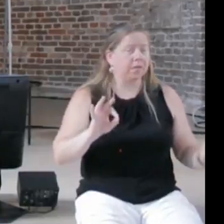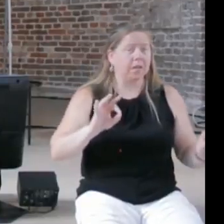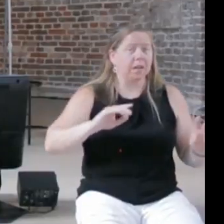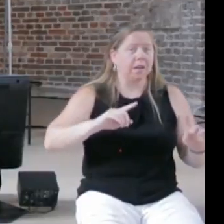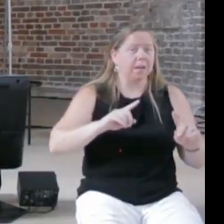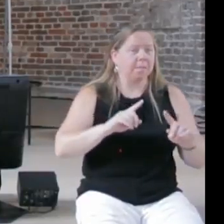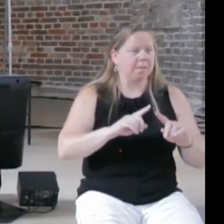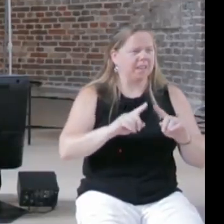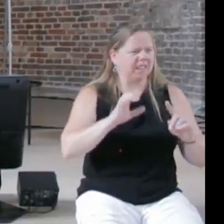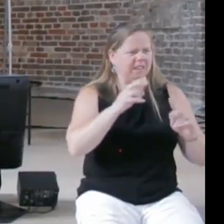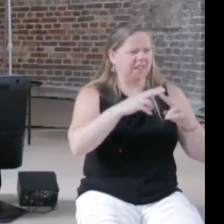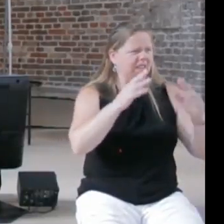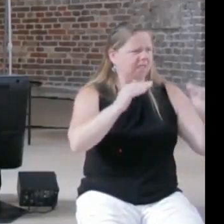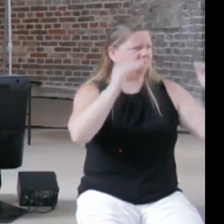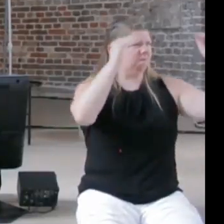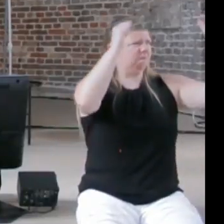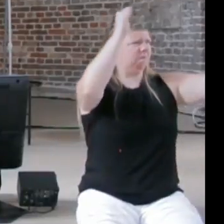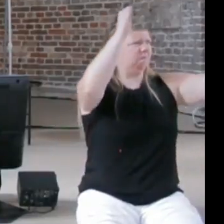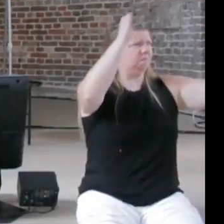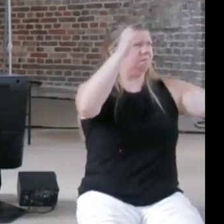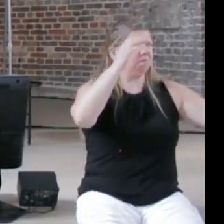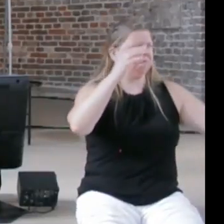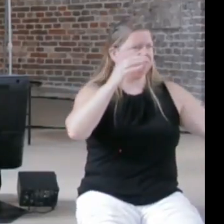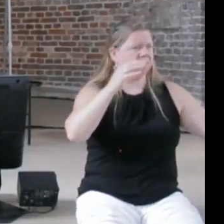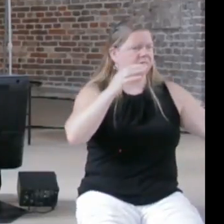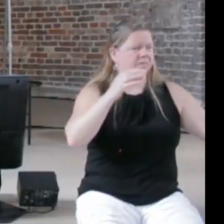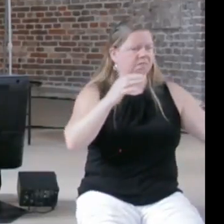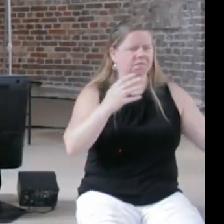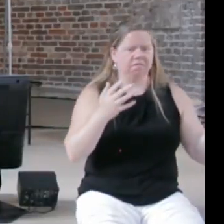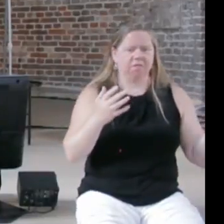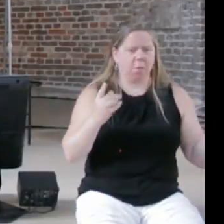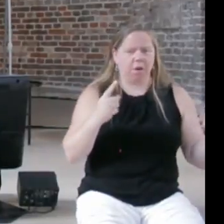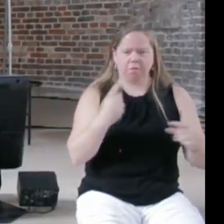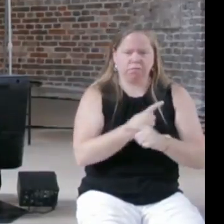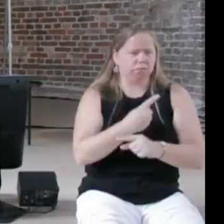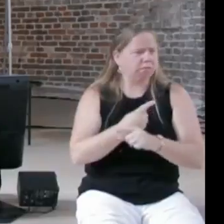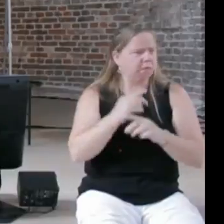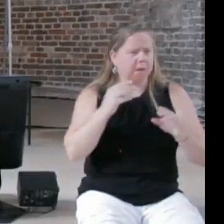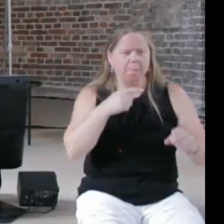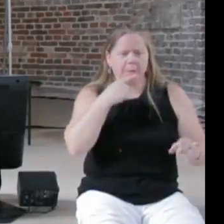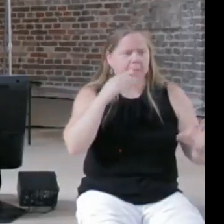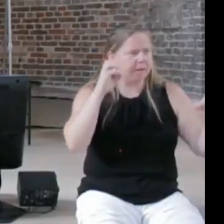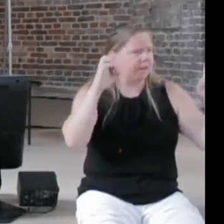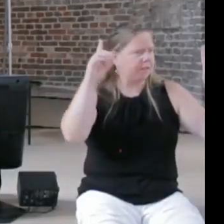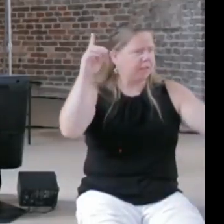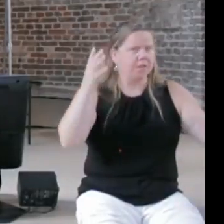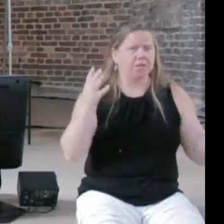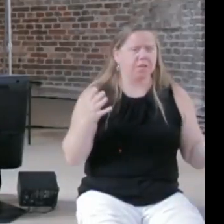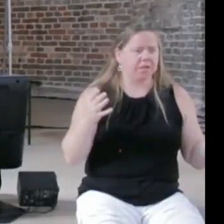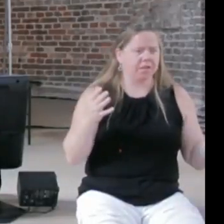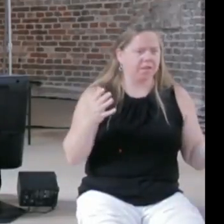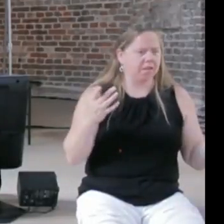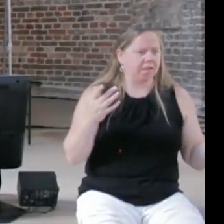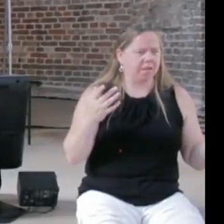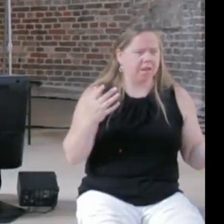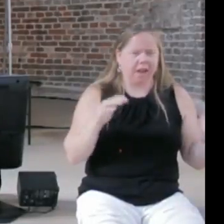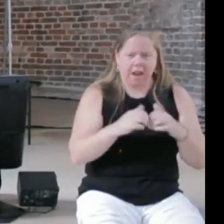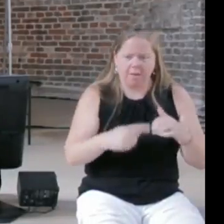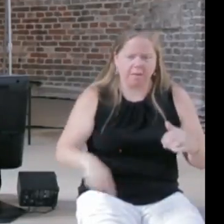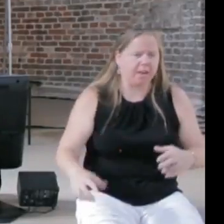to be an ongoing movement in public education, dismantling this whole principle how to learn